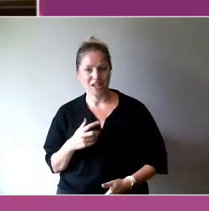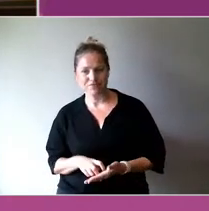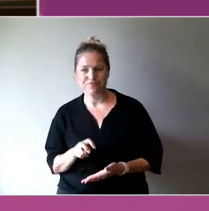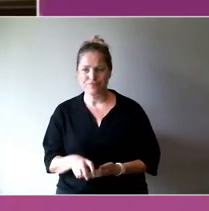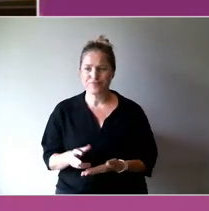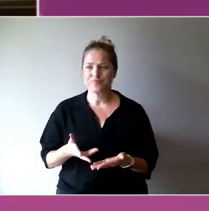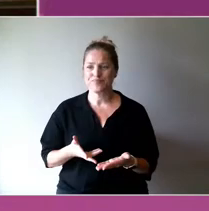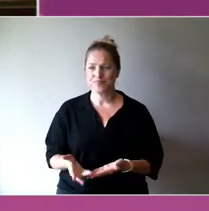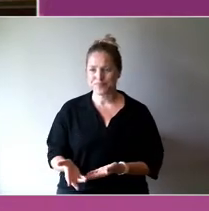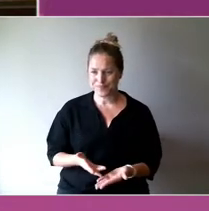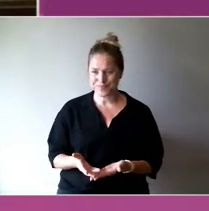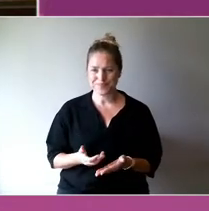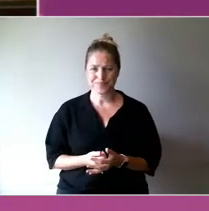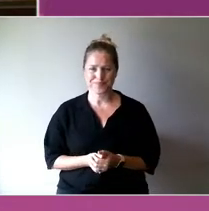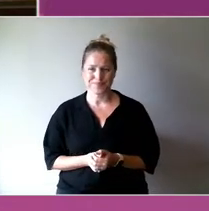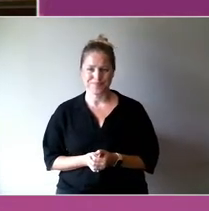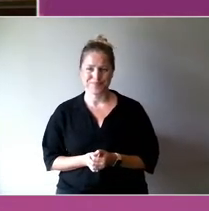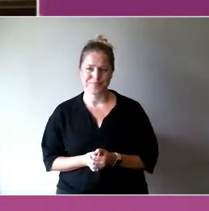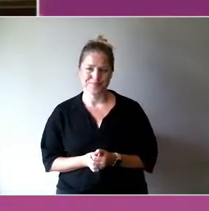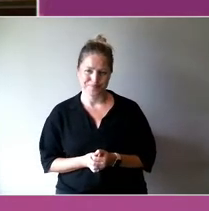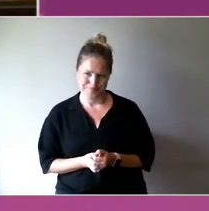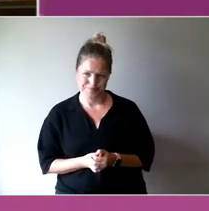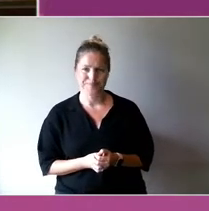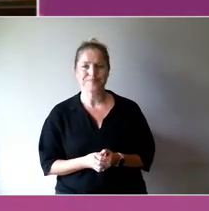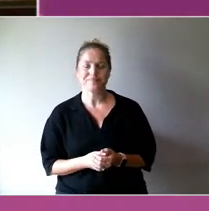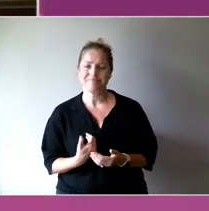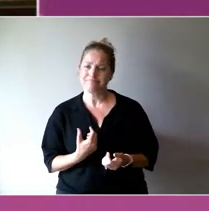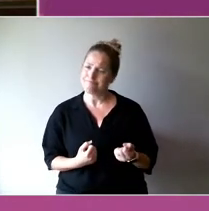said. On two fronts.